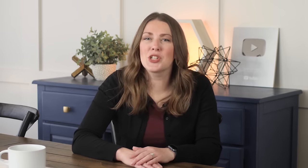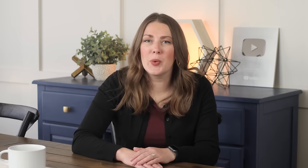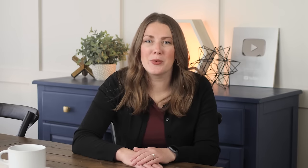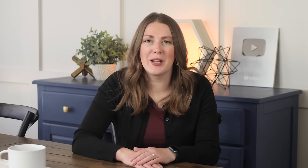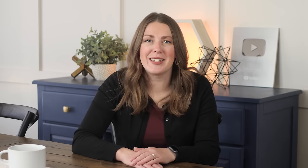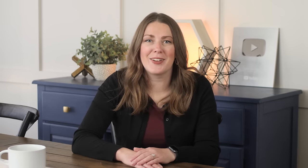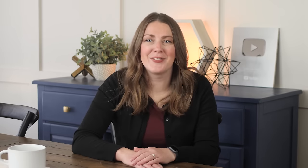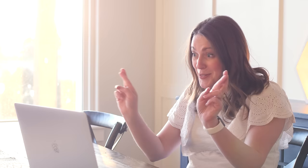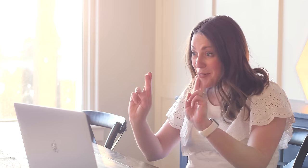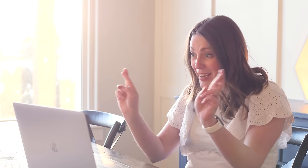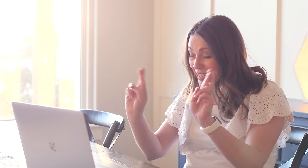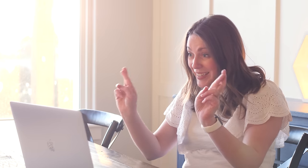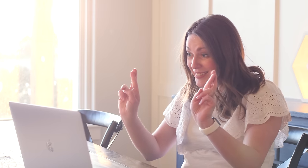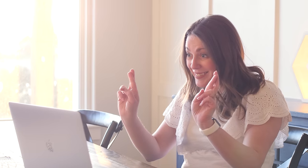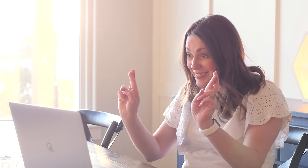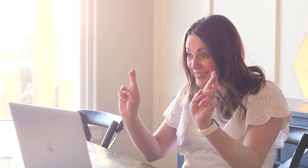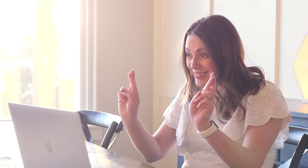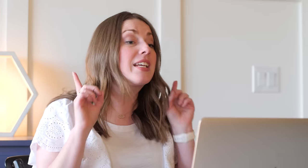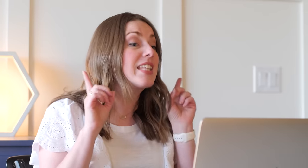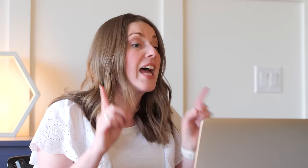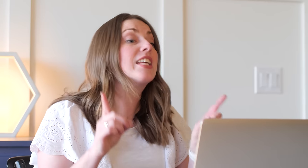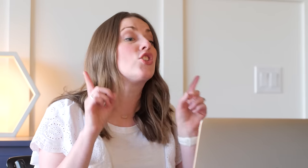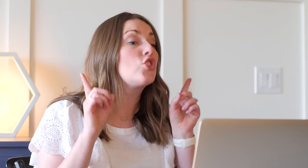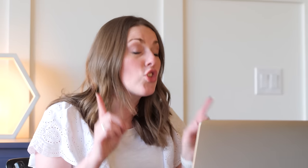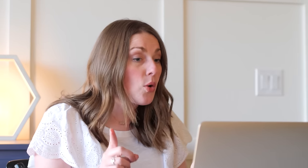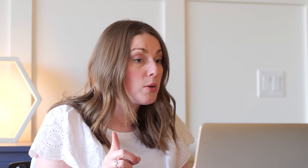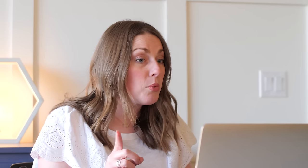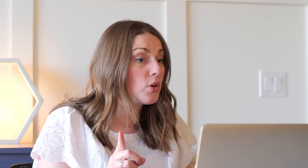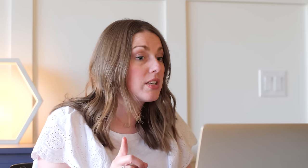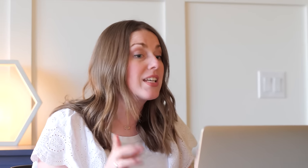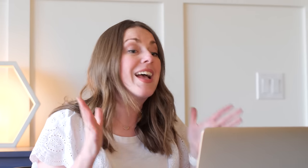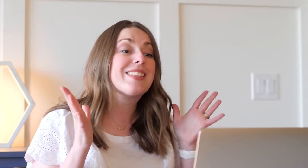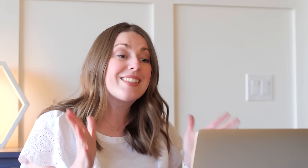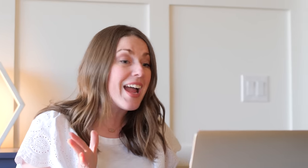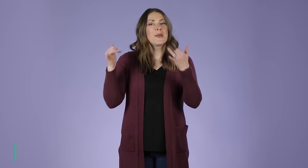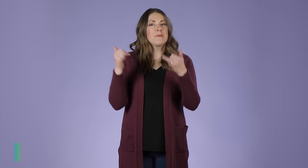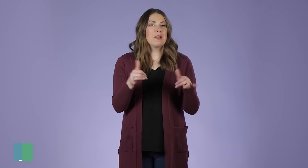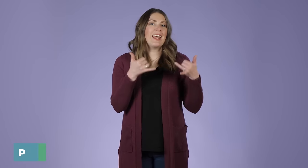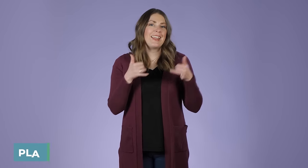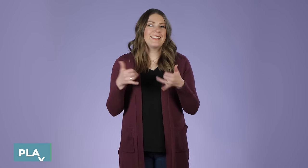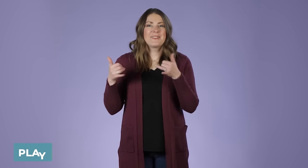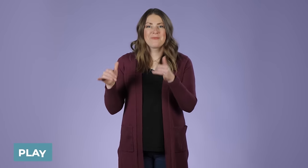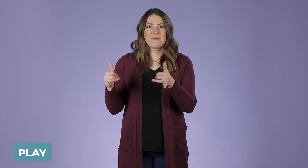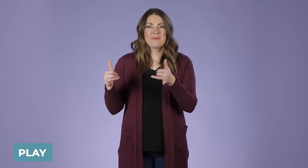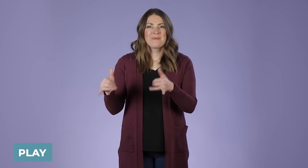using today. In the first part of this video, we are going to focus on only questions then